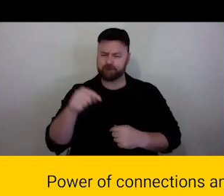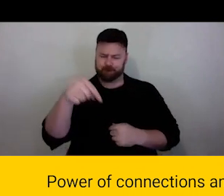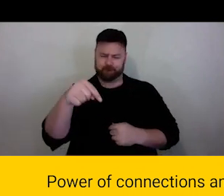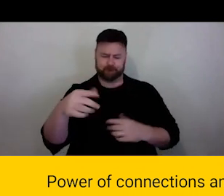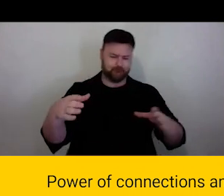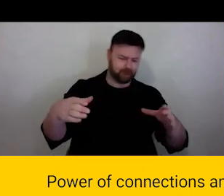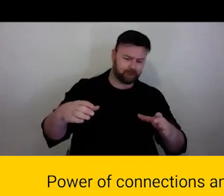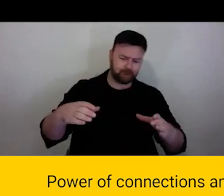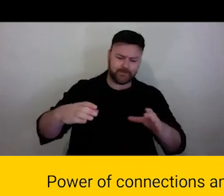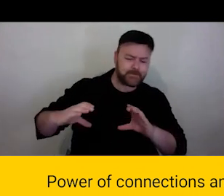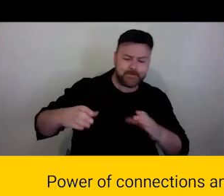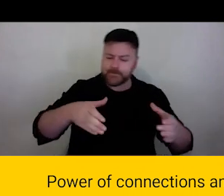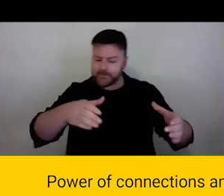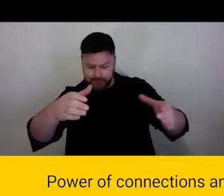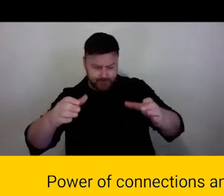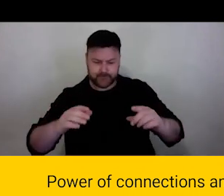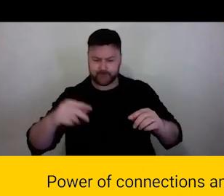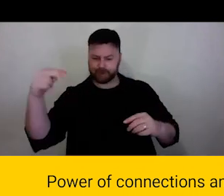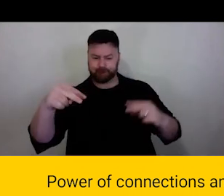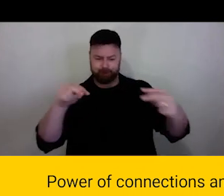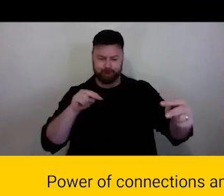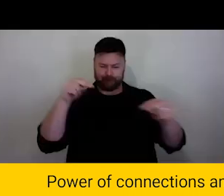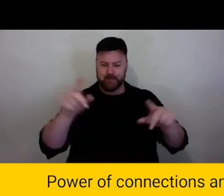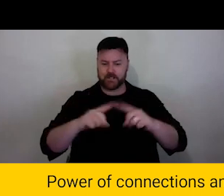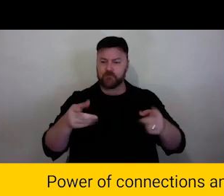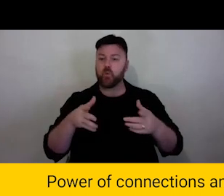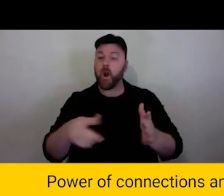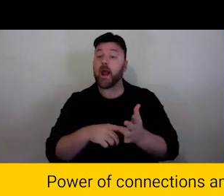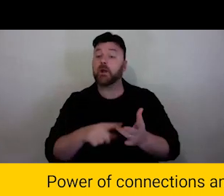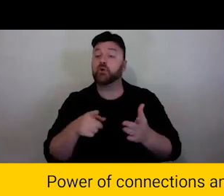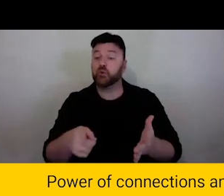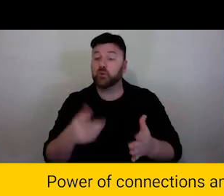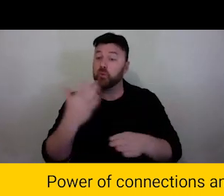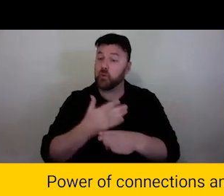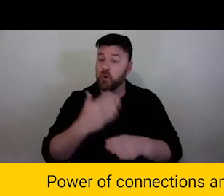So questioning it solid nature of it or the possibilities